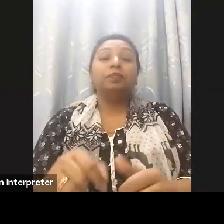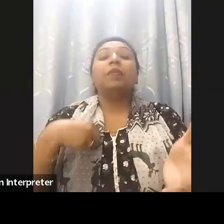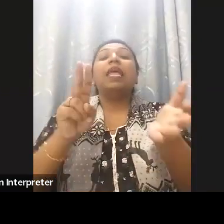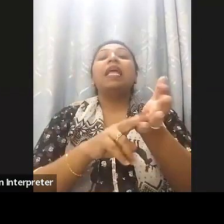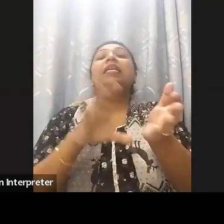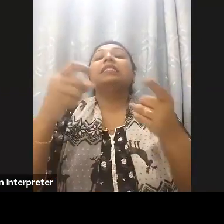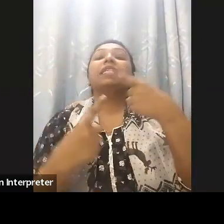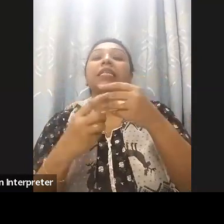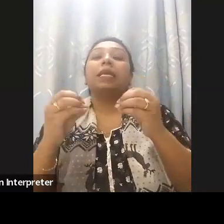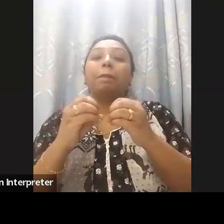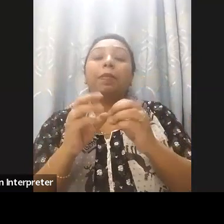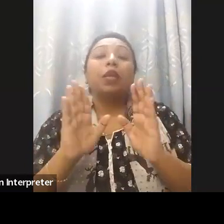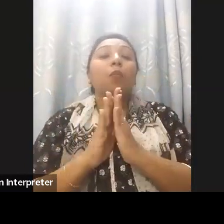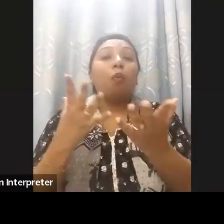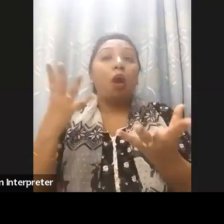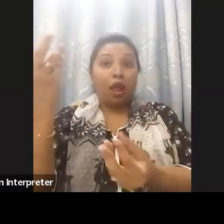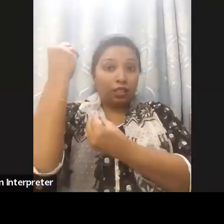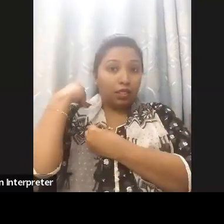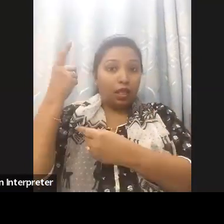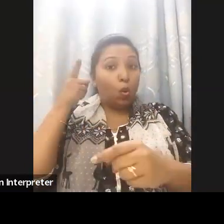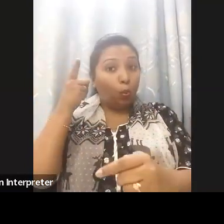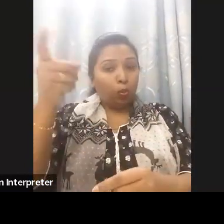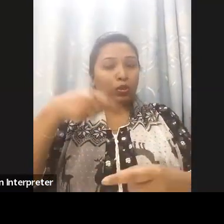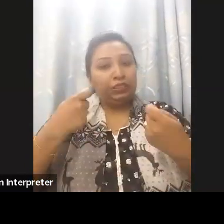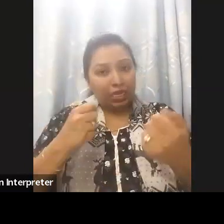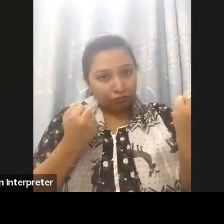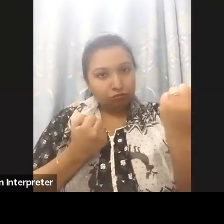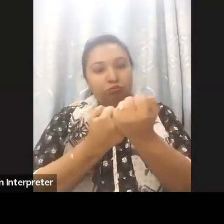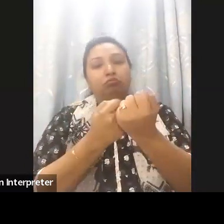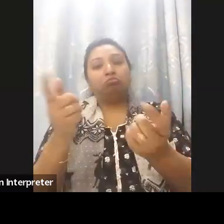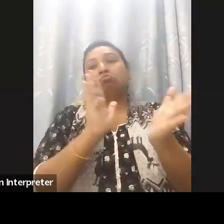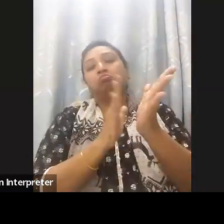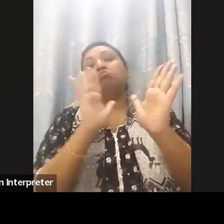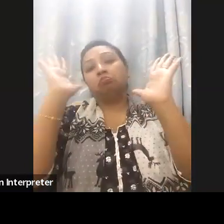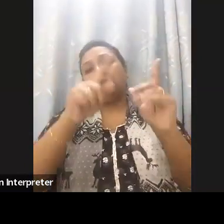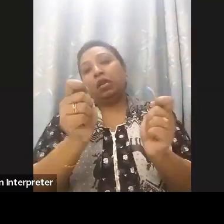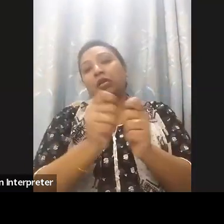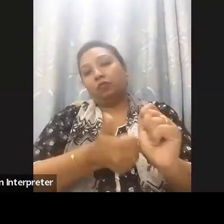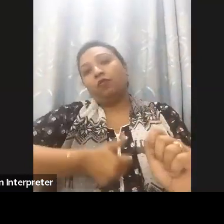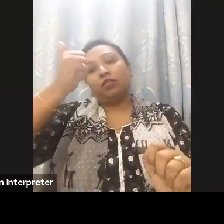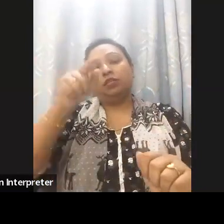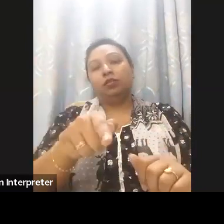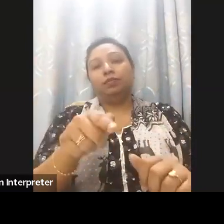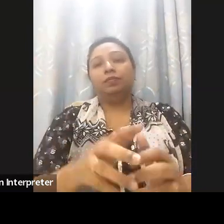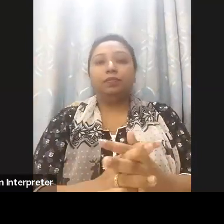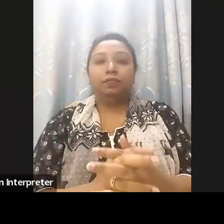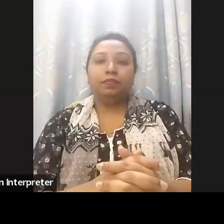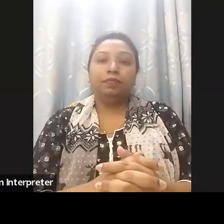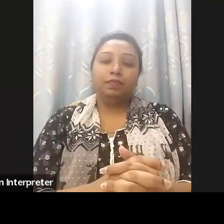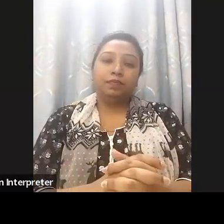multimedia talking books since 2023. As a result over 1 million students with disability and